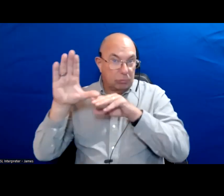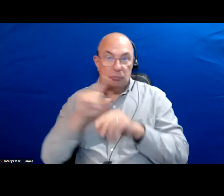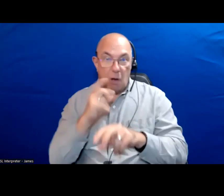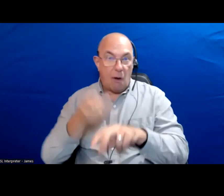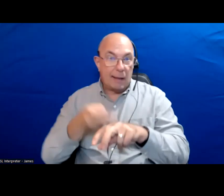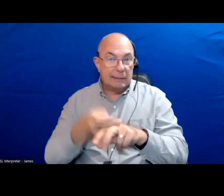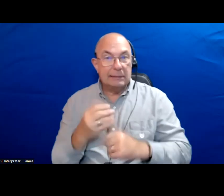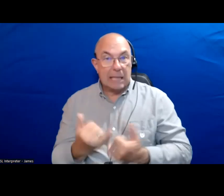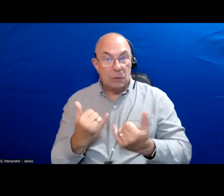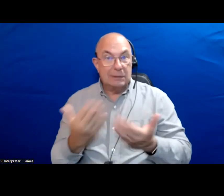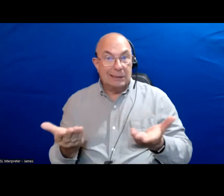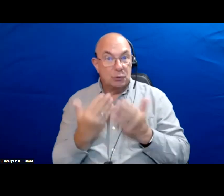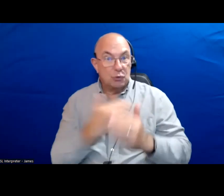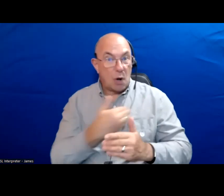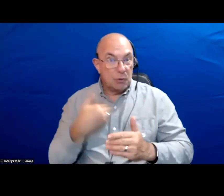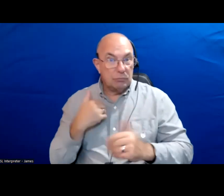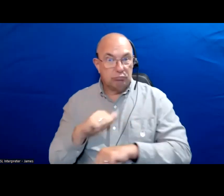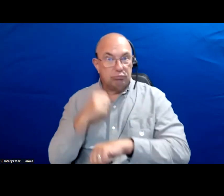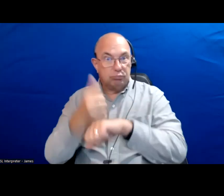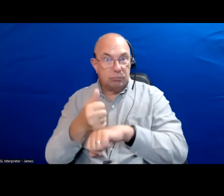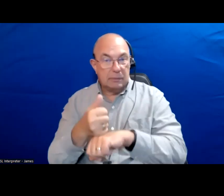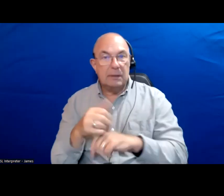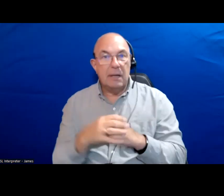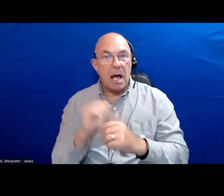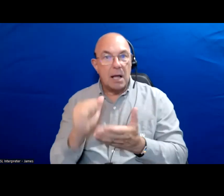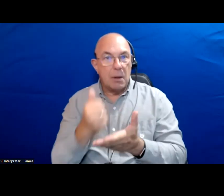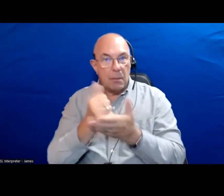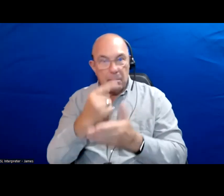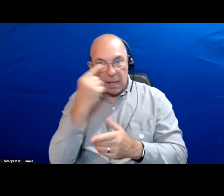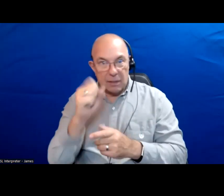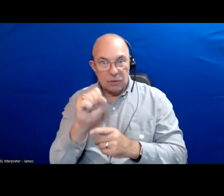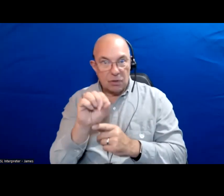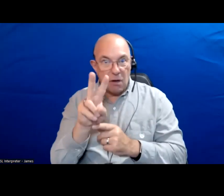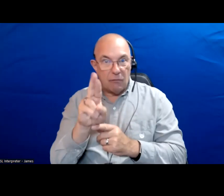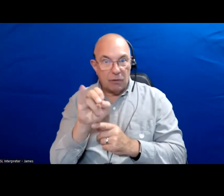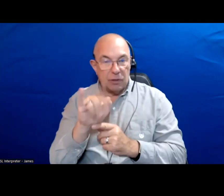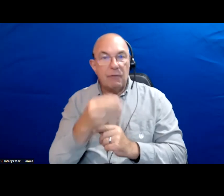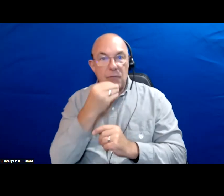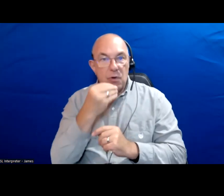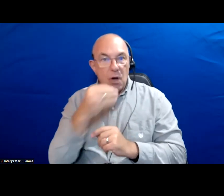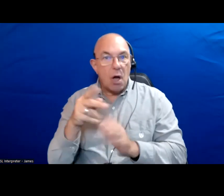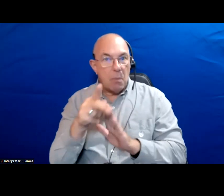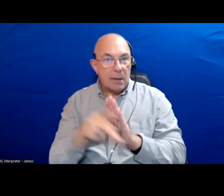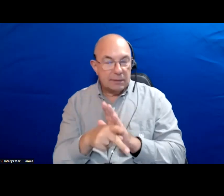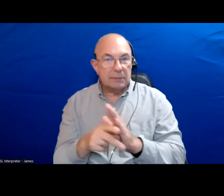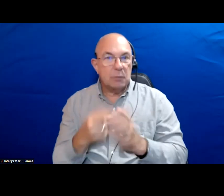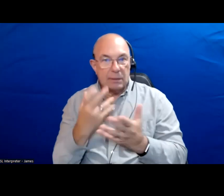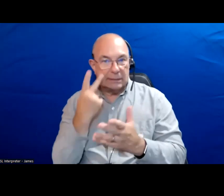of Toronto has put in place a black sovereignty food policy we would want to see that continue.